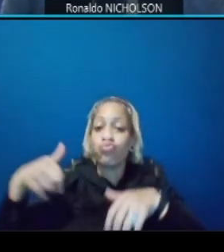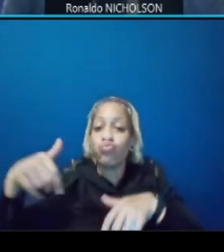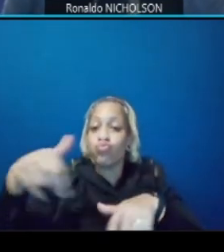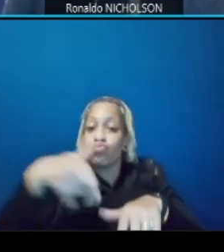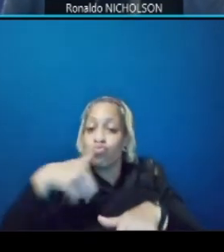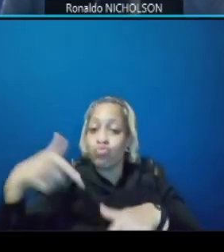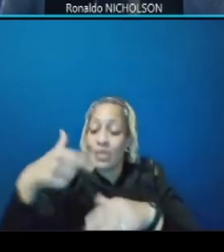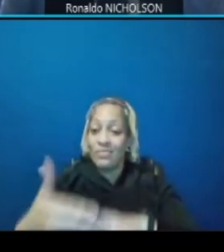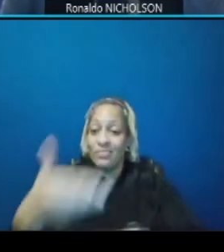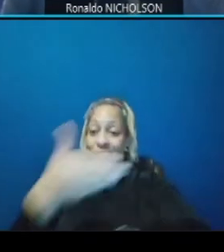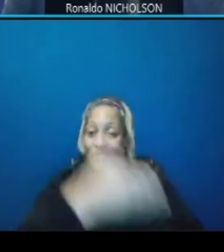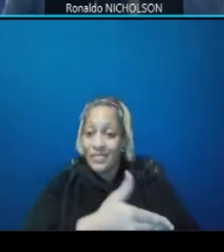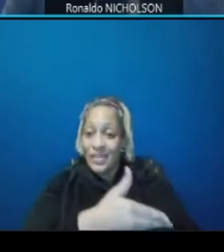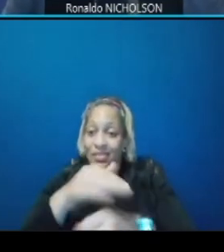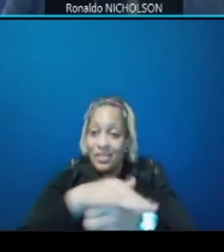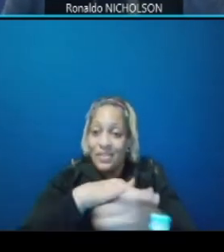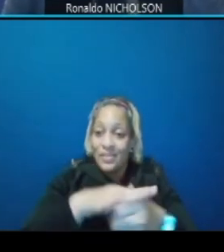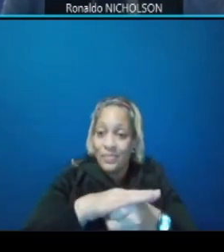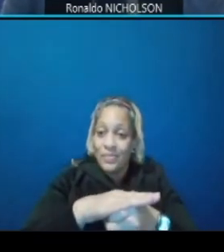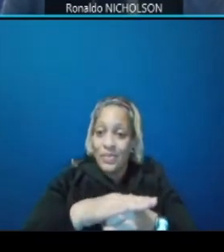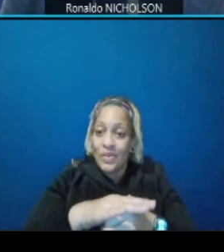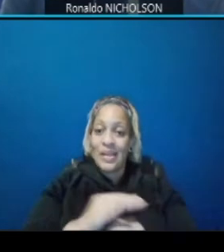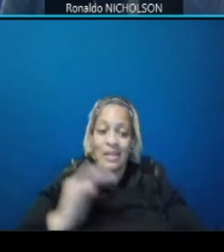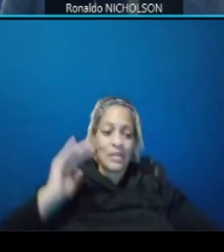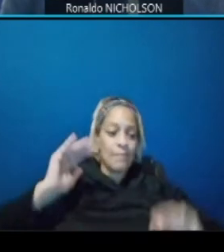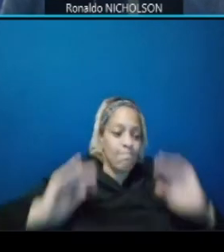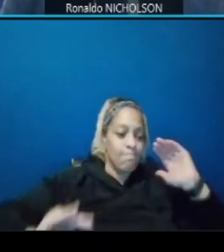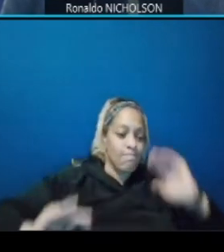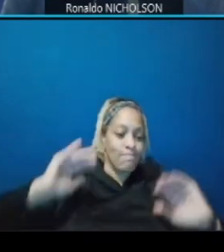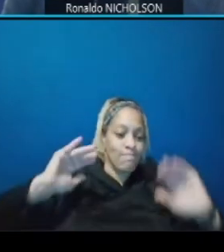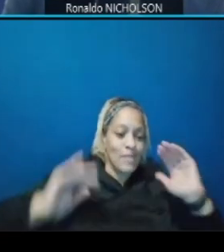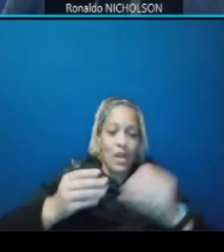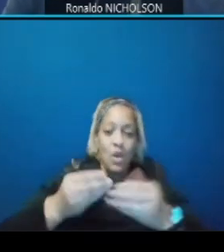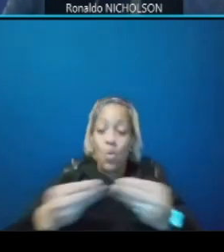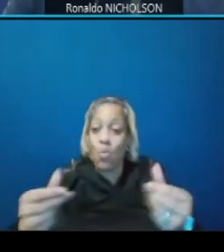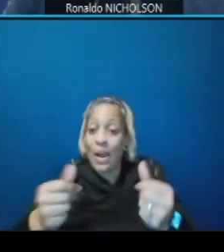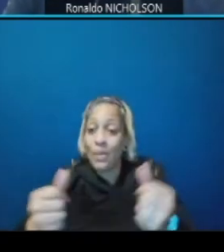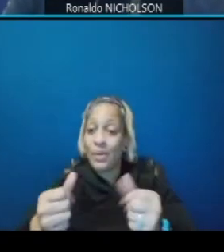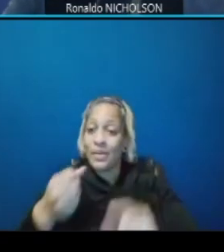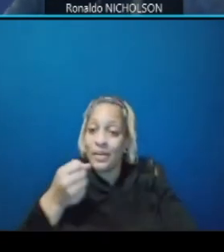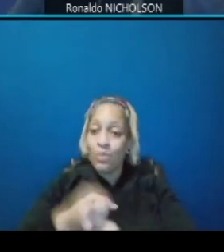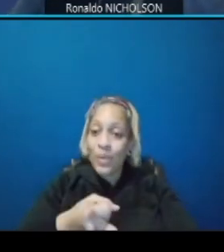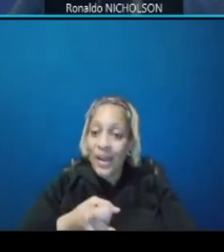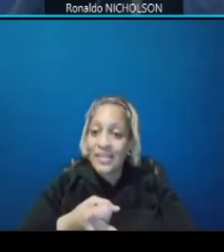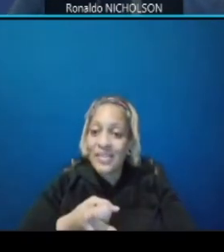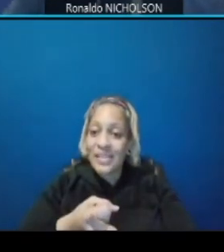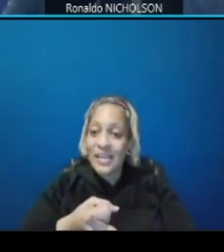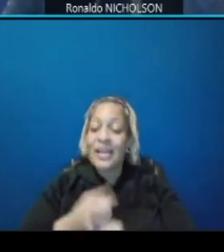the balance of property impacts and to provide adequate and safe pedestrian